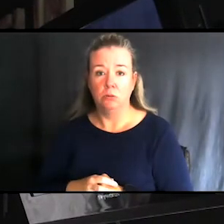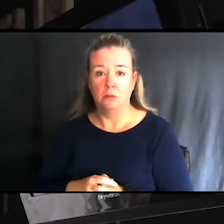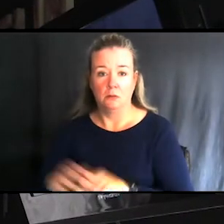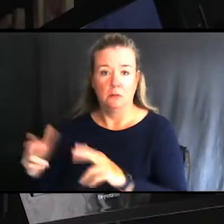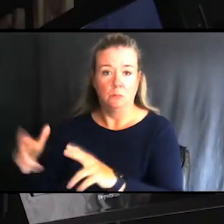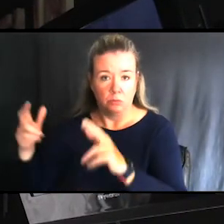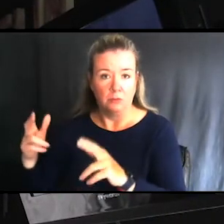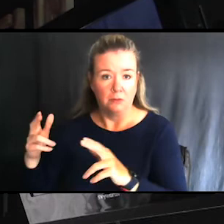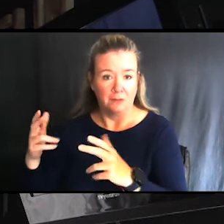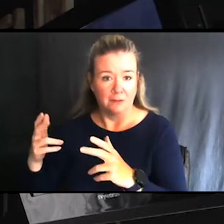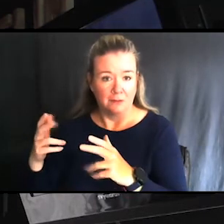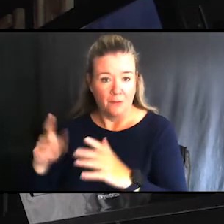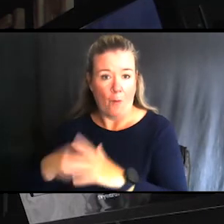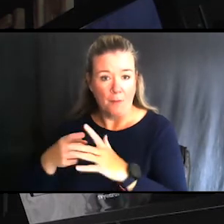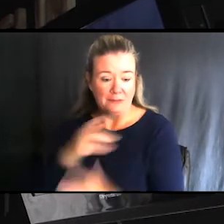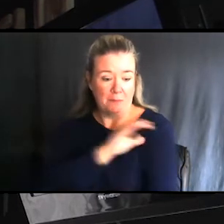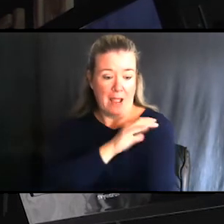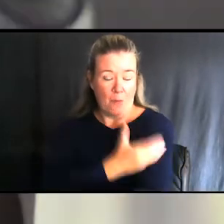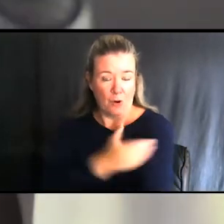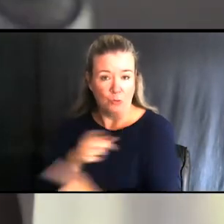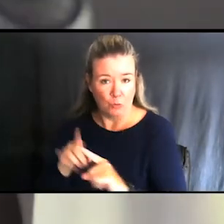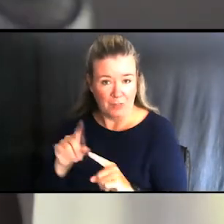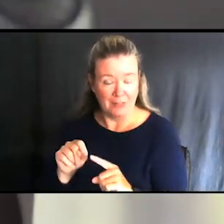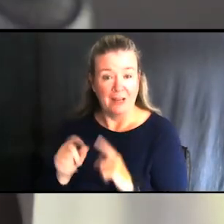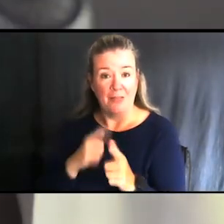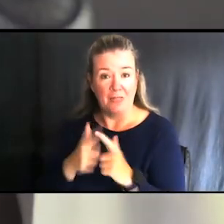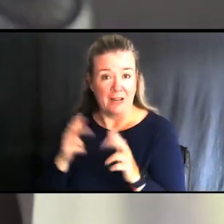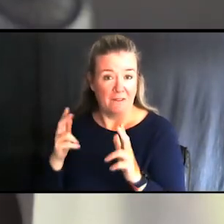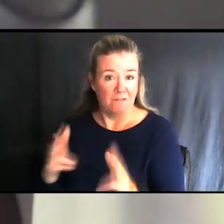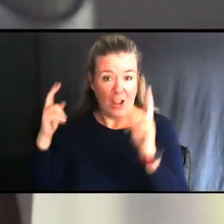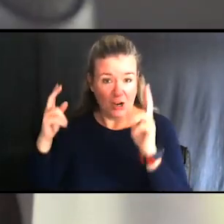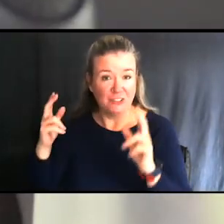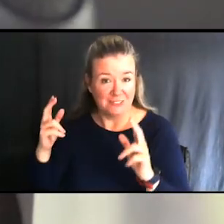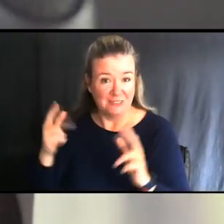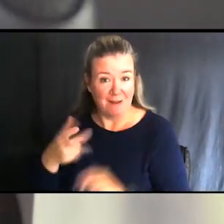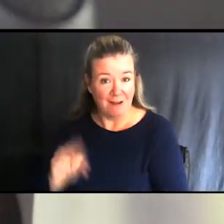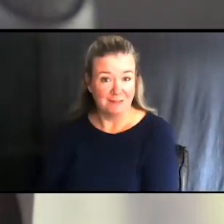It opens a vacuum switch, puts power to the trigger assembly and fires the gun or crossbow